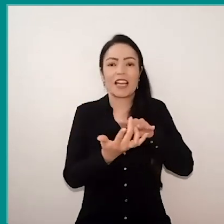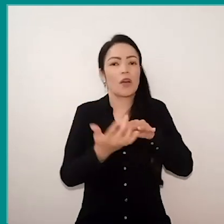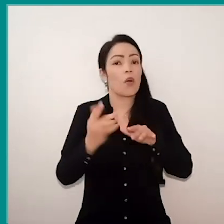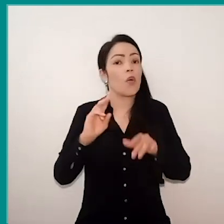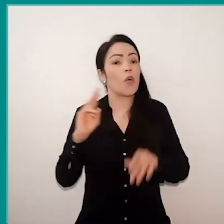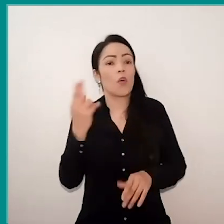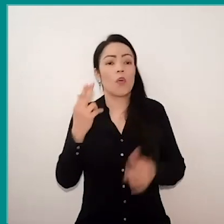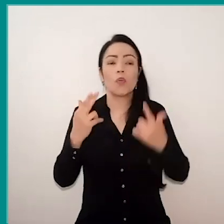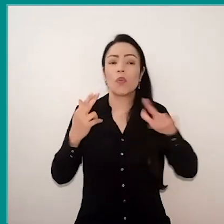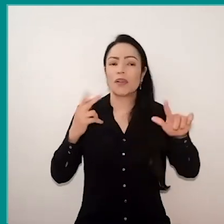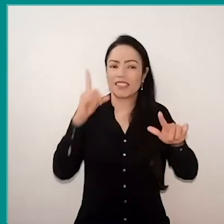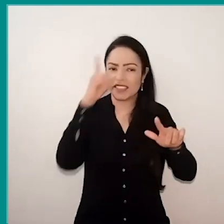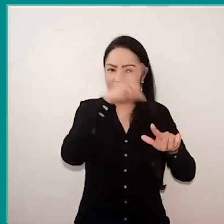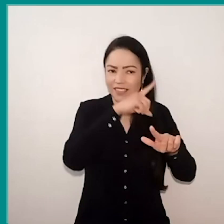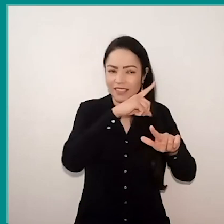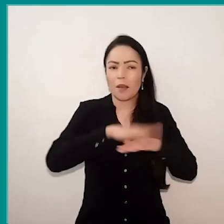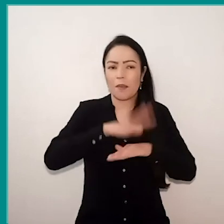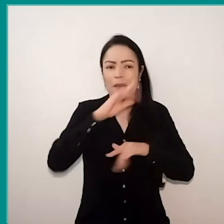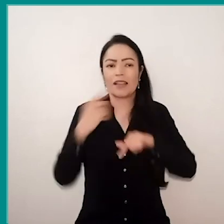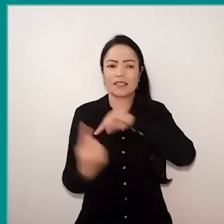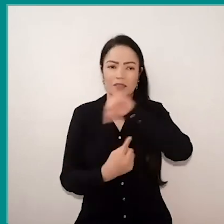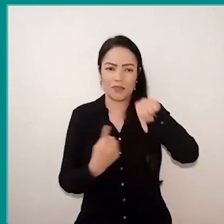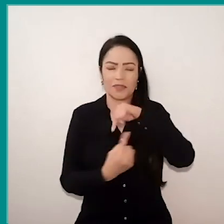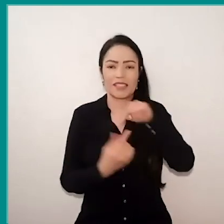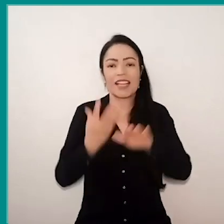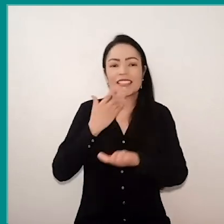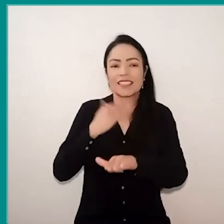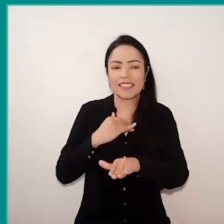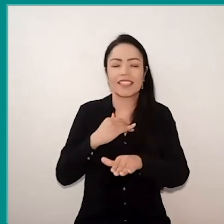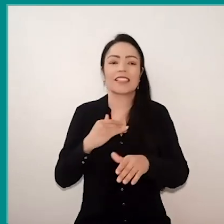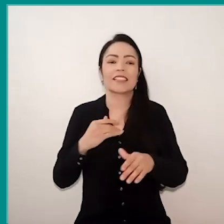that require greater involvement of children and adults, finally.